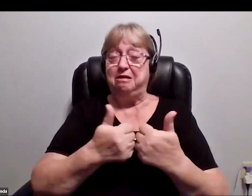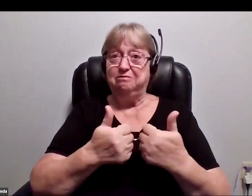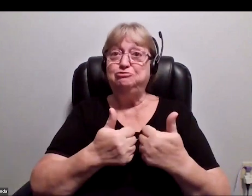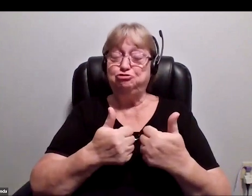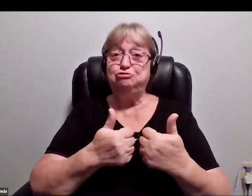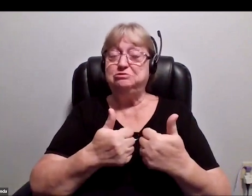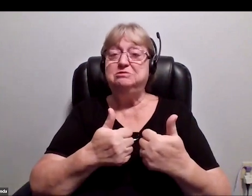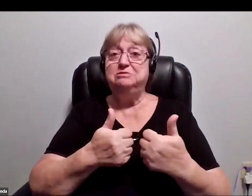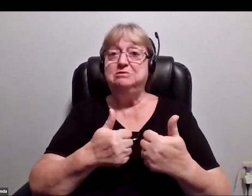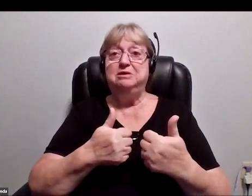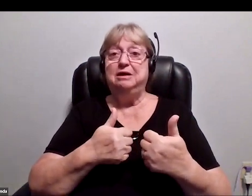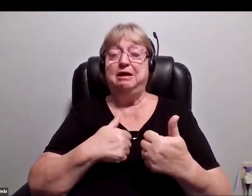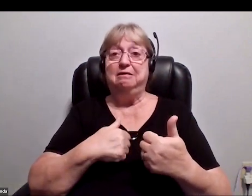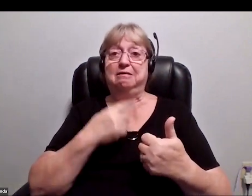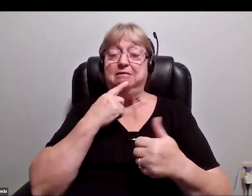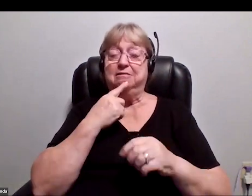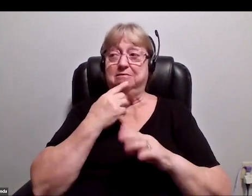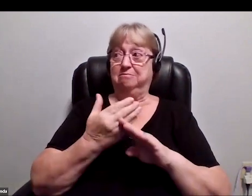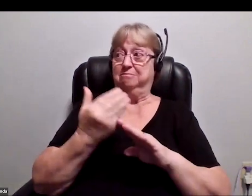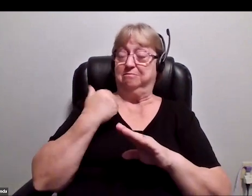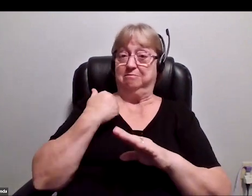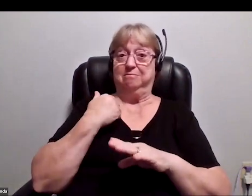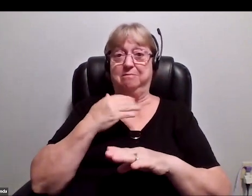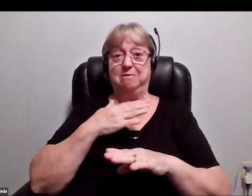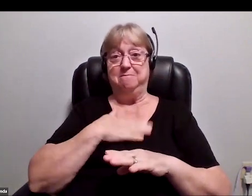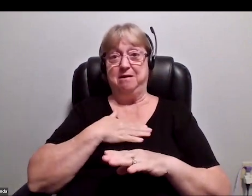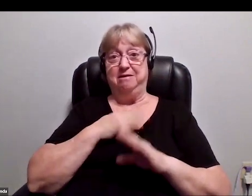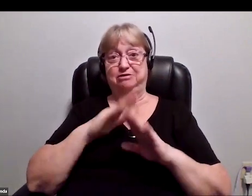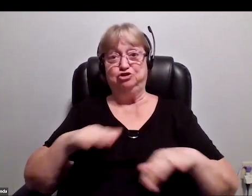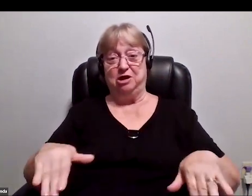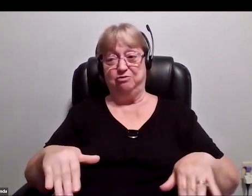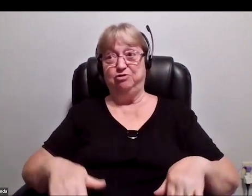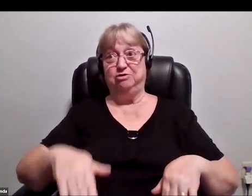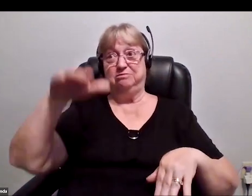I mentioned back in the beginning, my childhood view of this solo